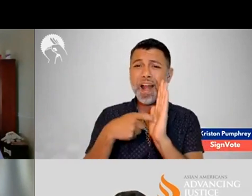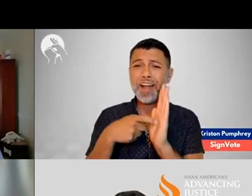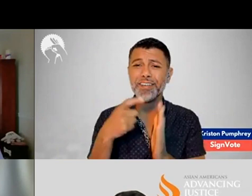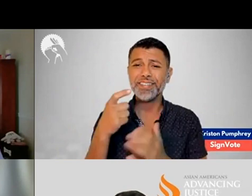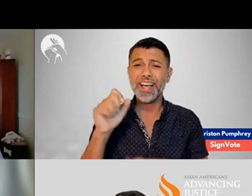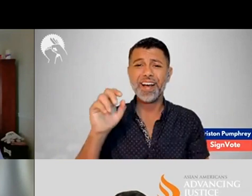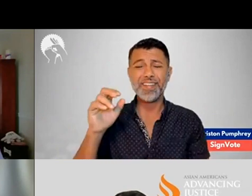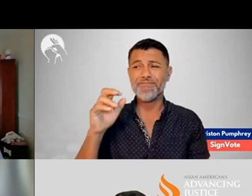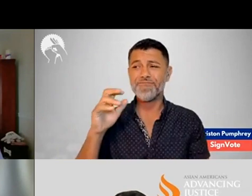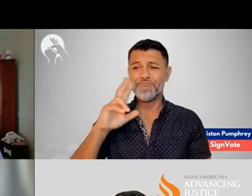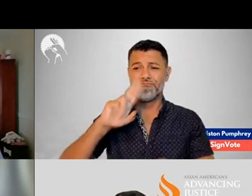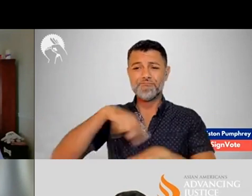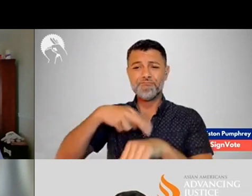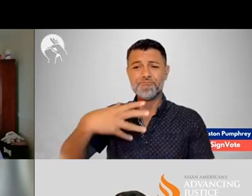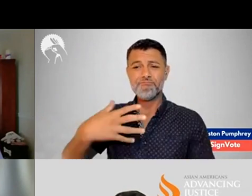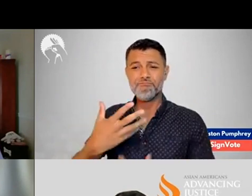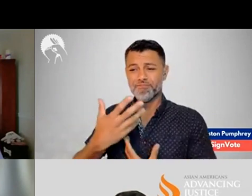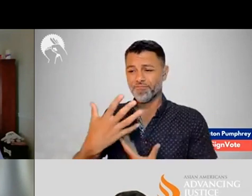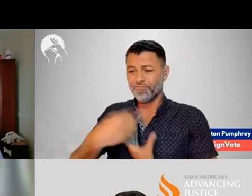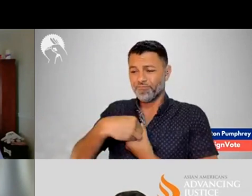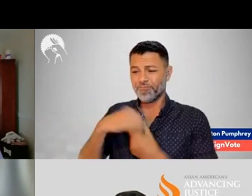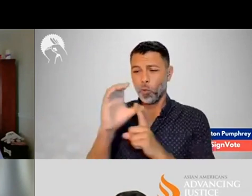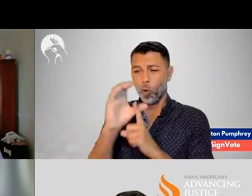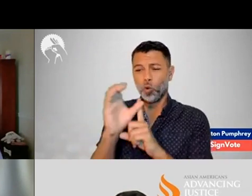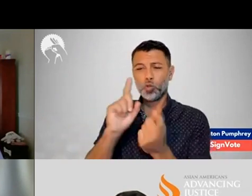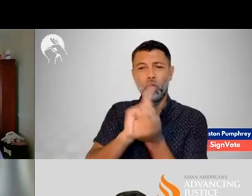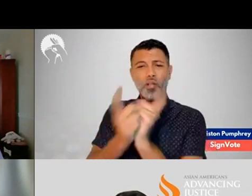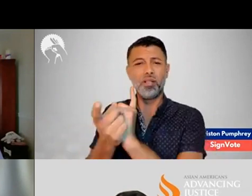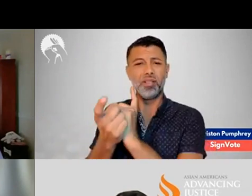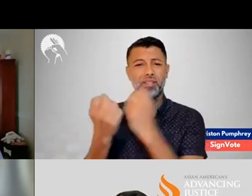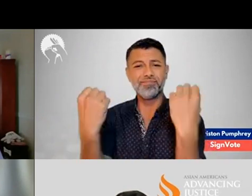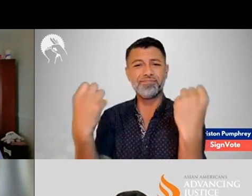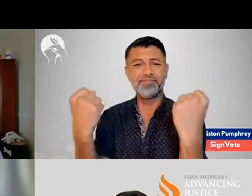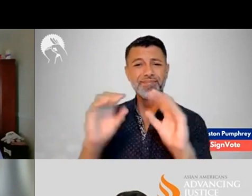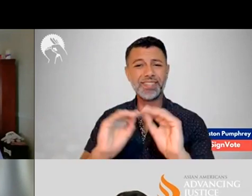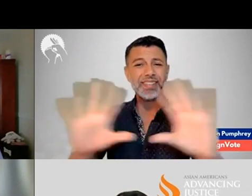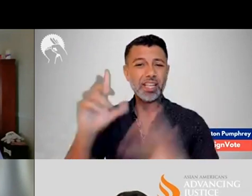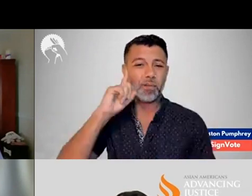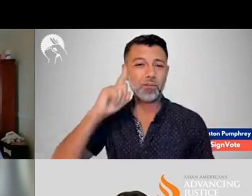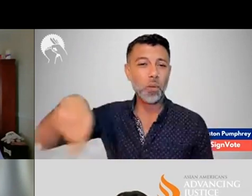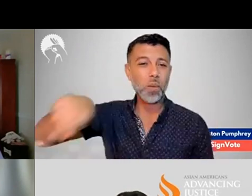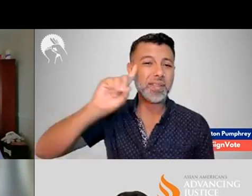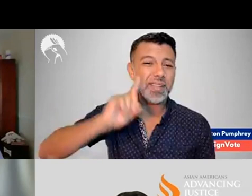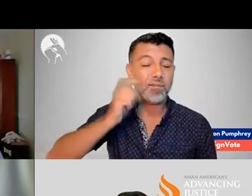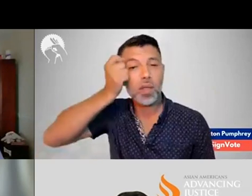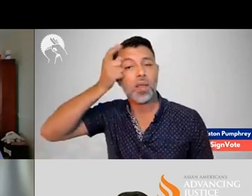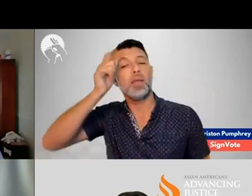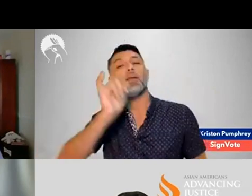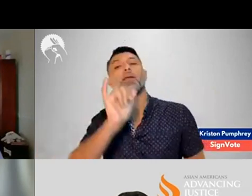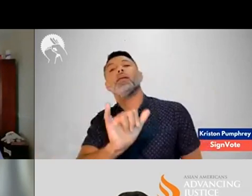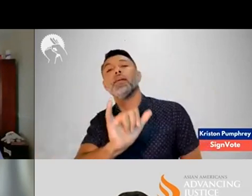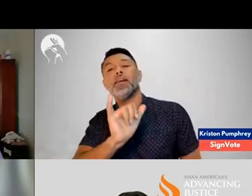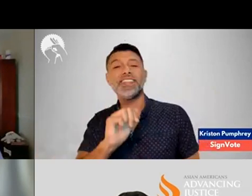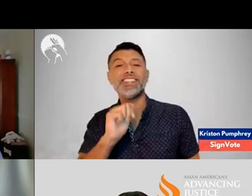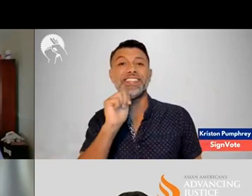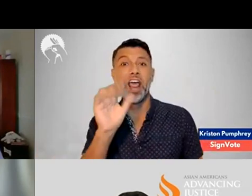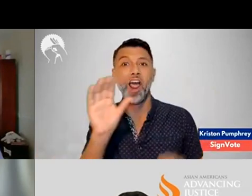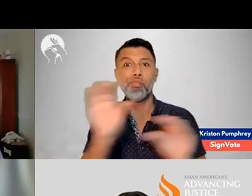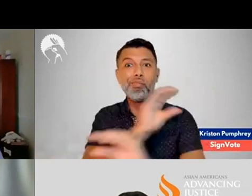So to translate that into American Sign Language in a way that is clear and accessible in that